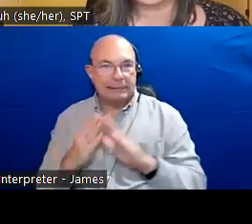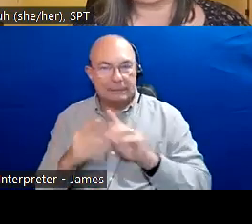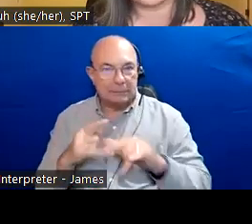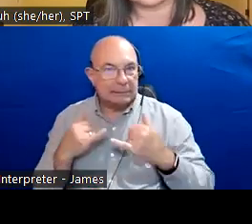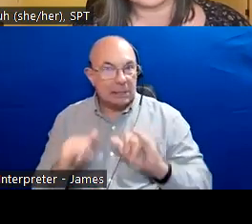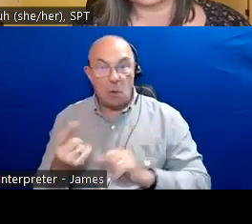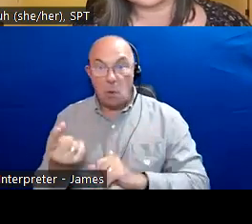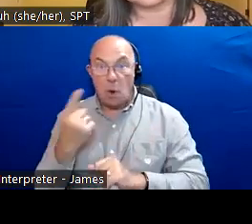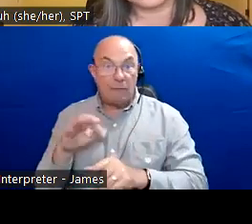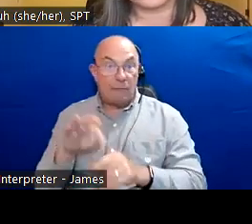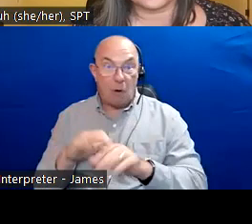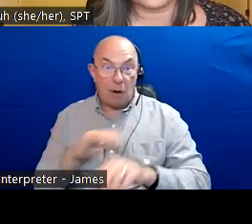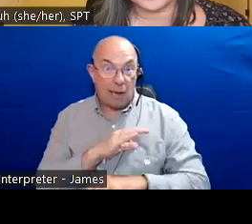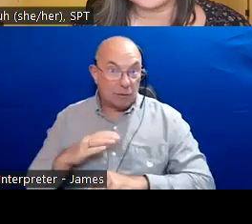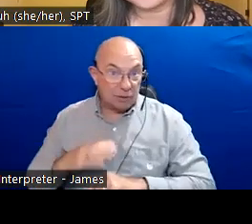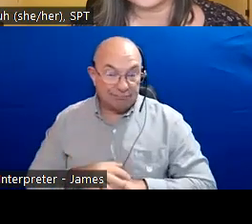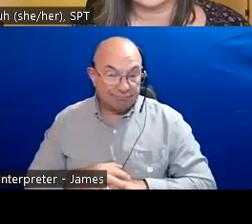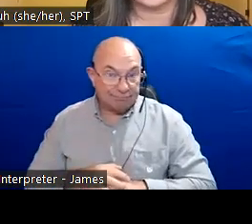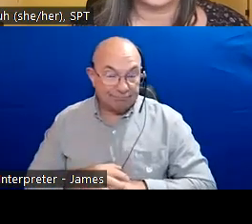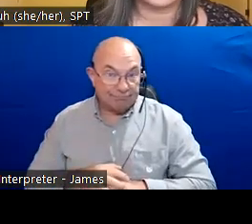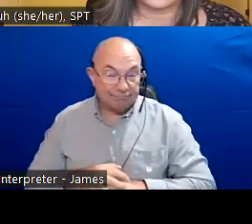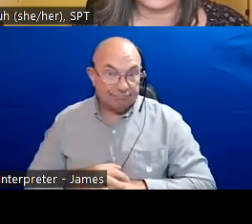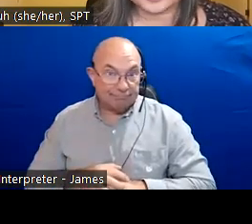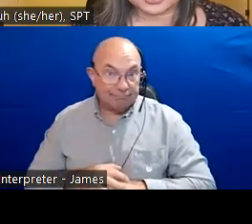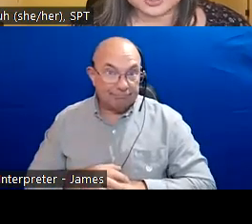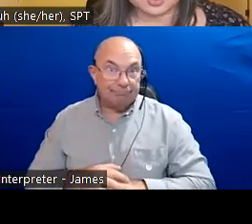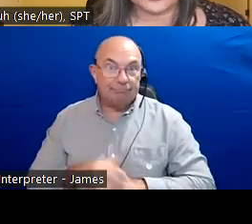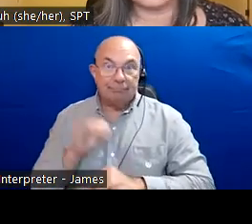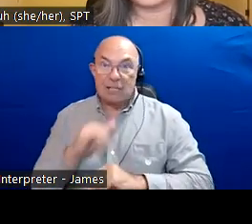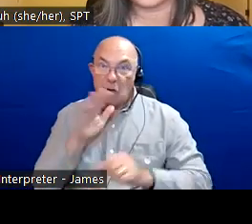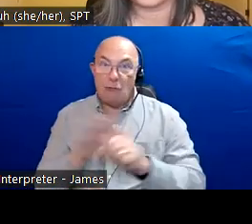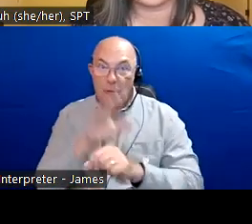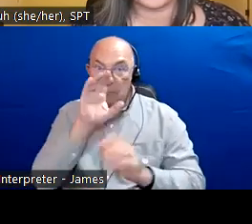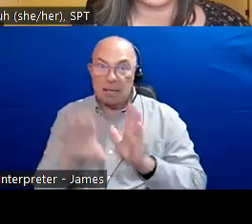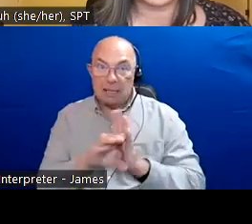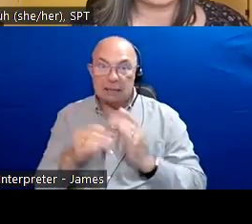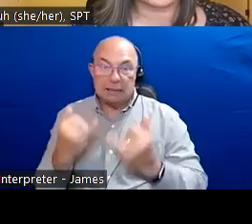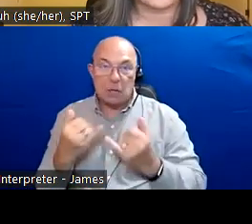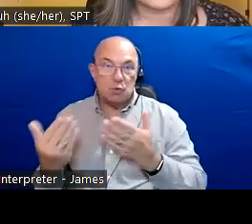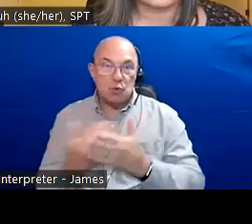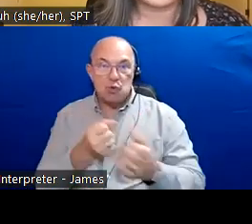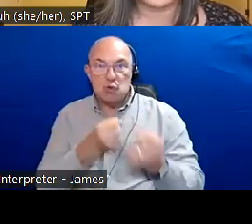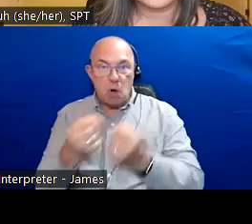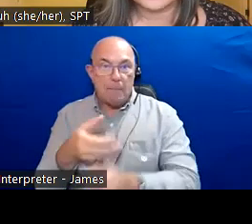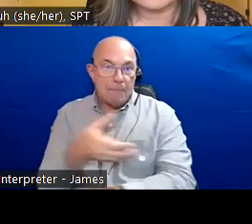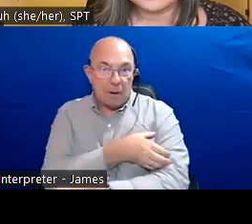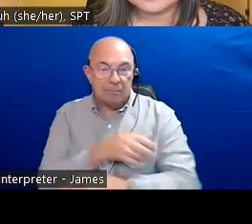another few pieces of housekeeping items. For the Q&A portion of the panel discussion we ask that you send your questions in the